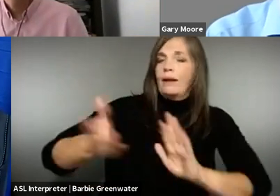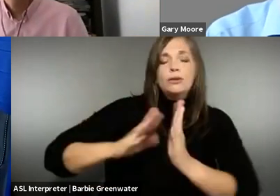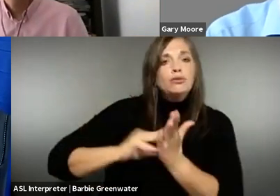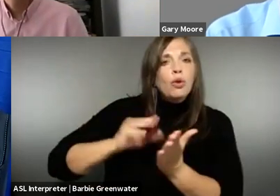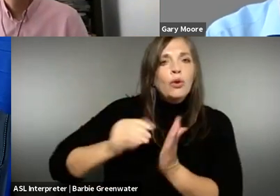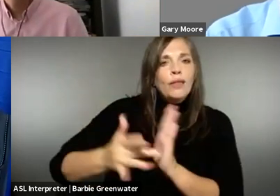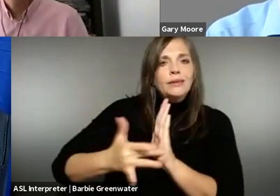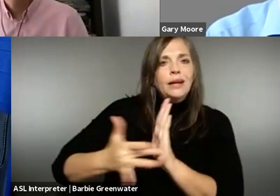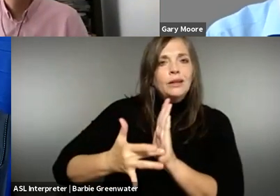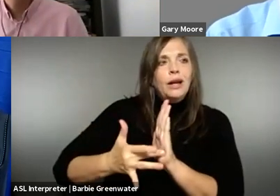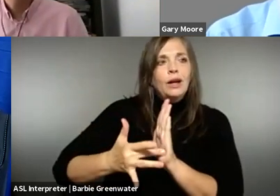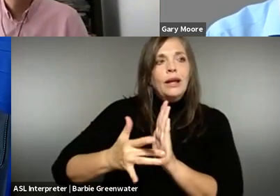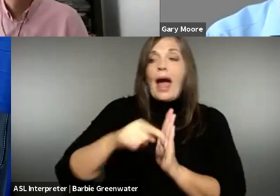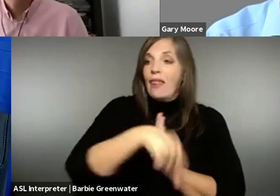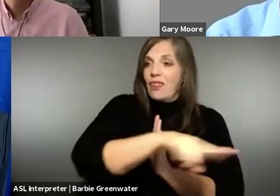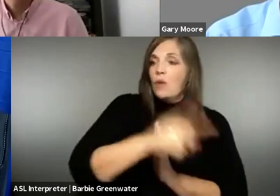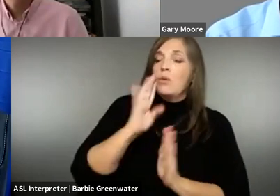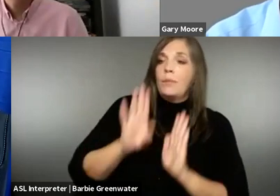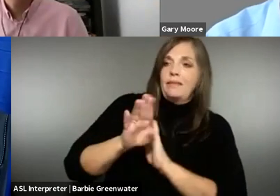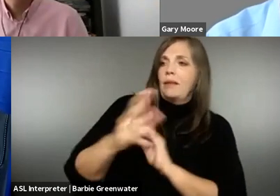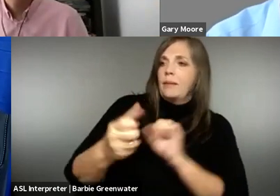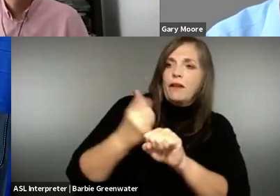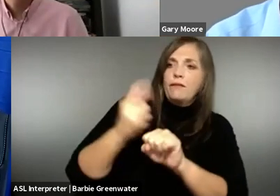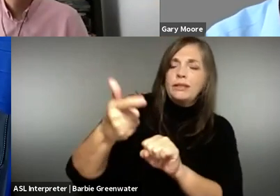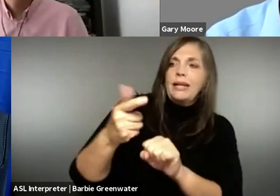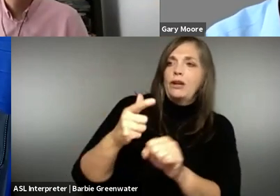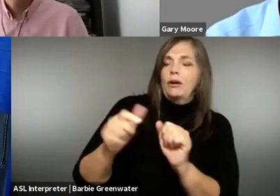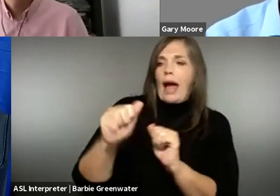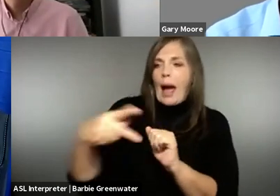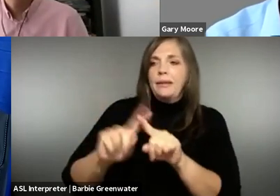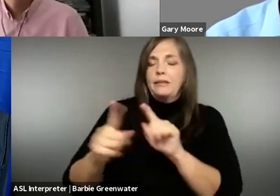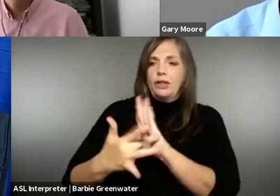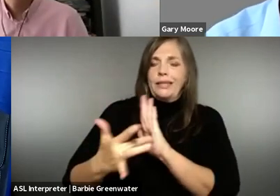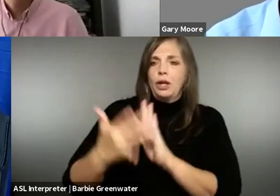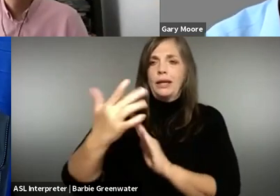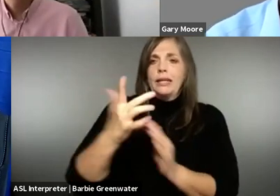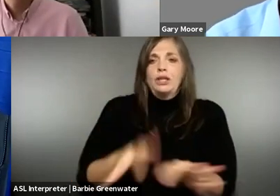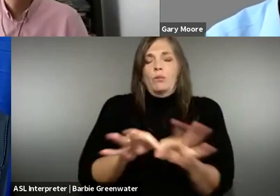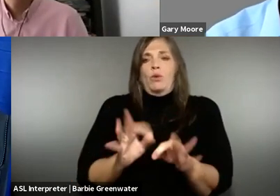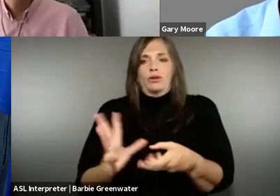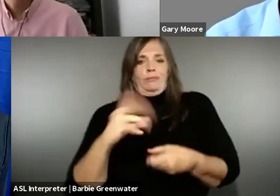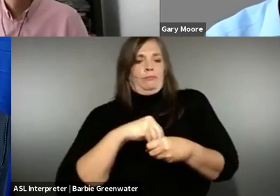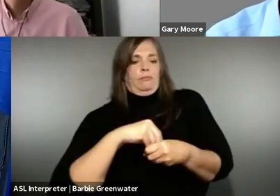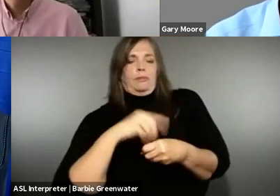developing the technology and the apps and the whatever it is in five, 10 years' time is very, very important